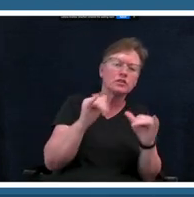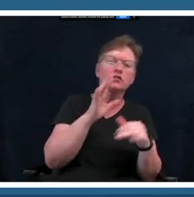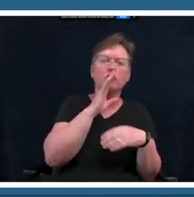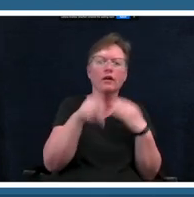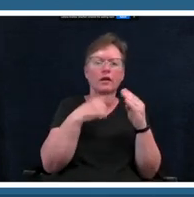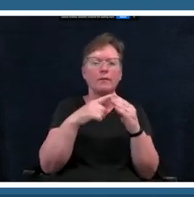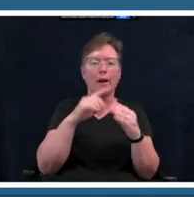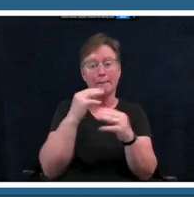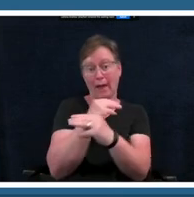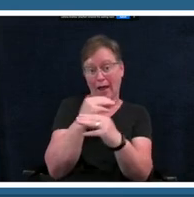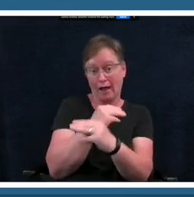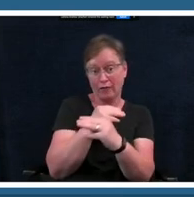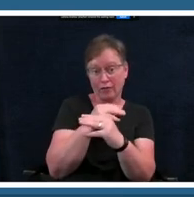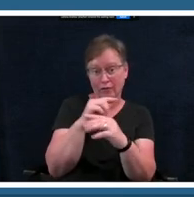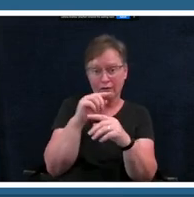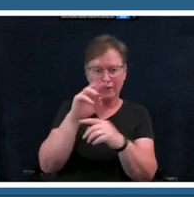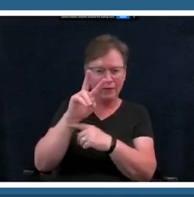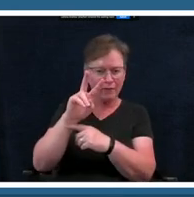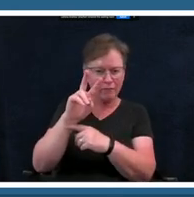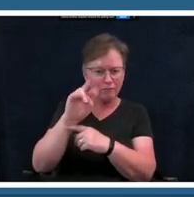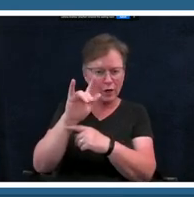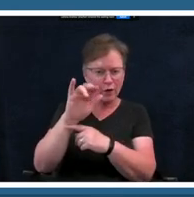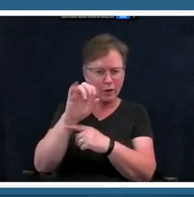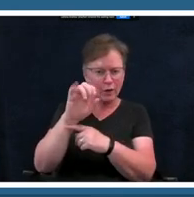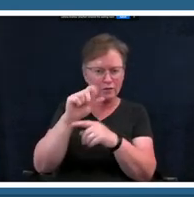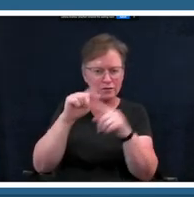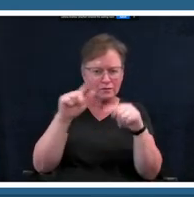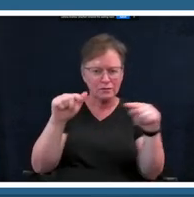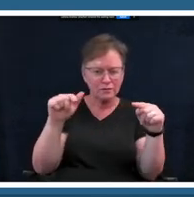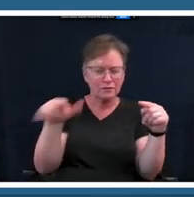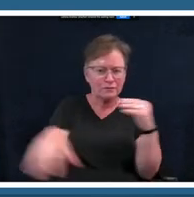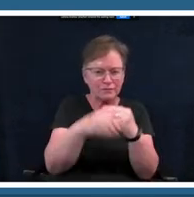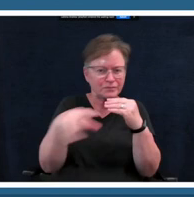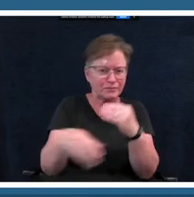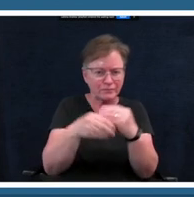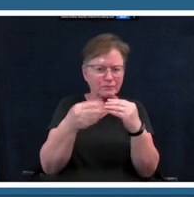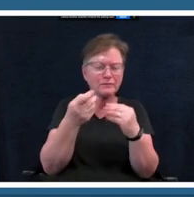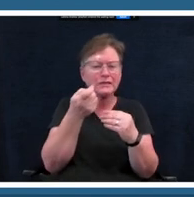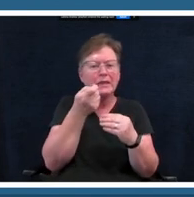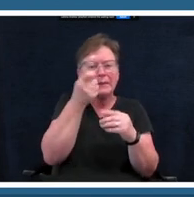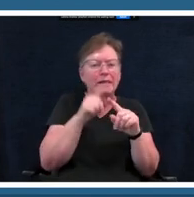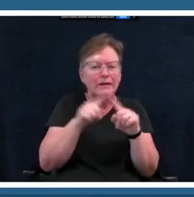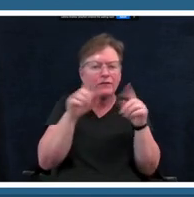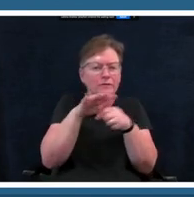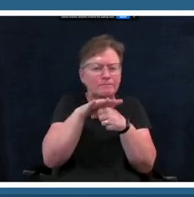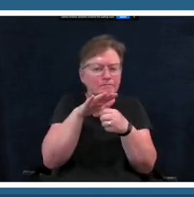things and there'll be some subtle differences but you always will arrive